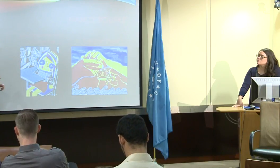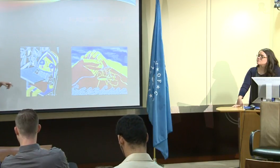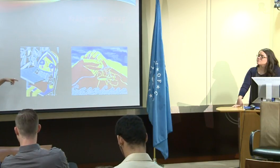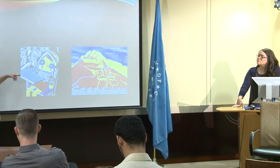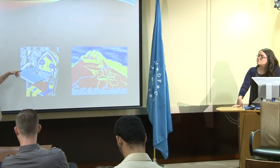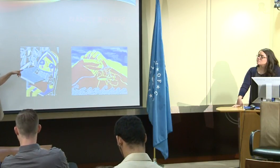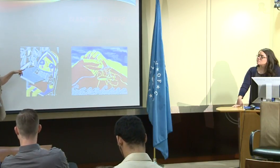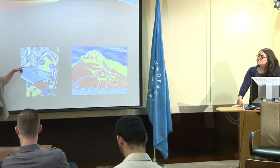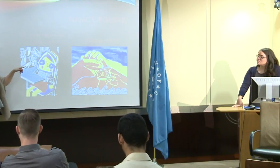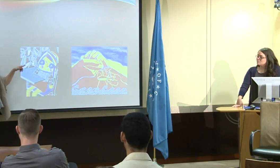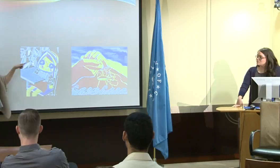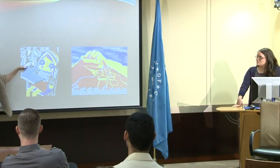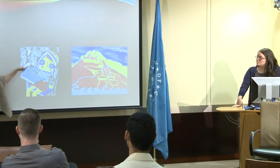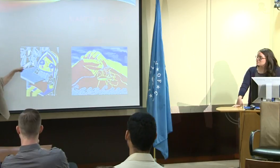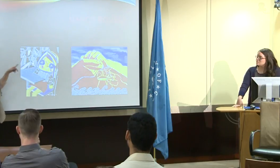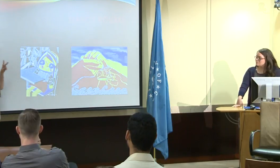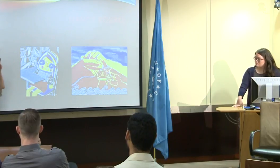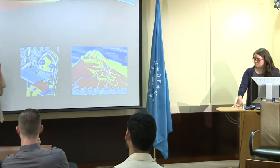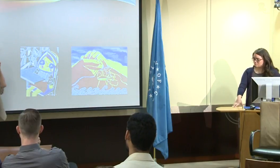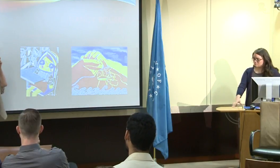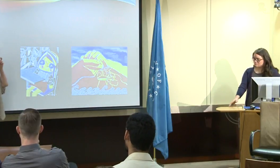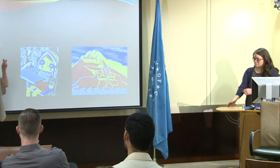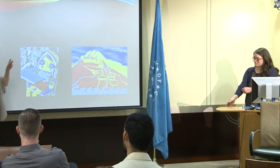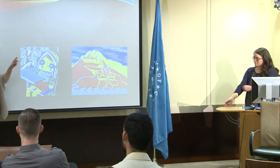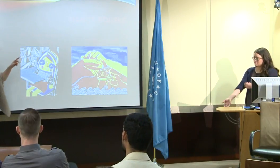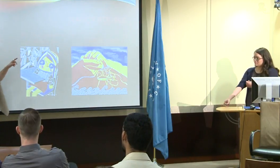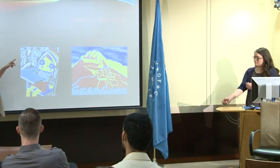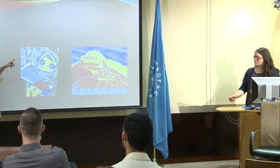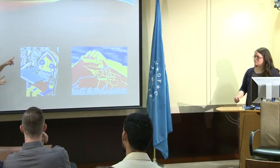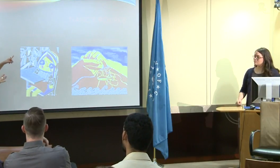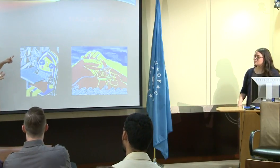But this is Nancy Rourke's artwork.